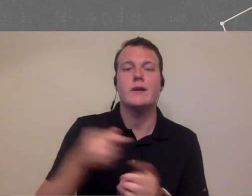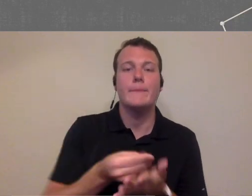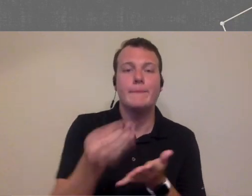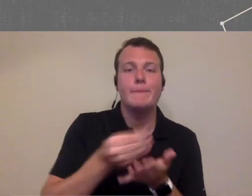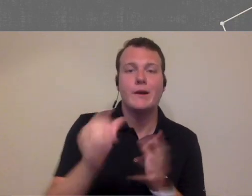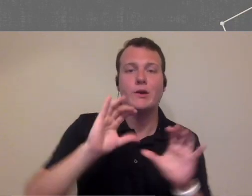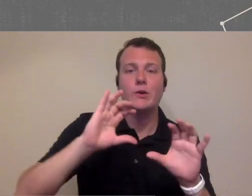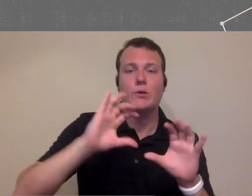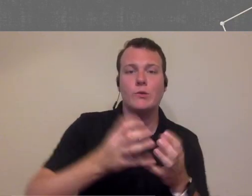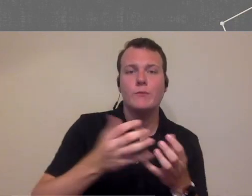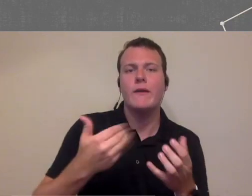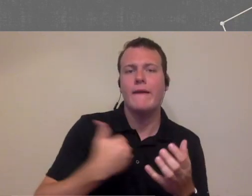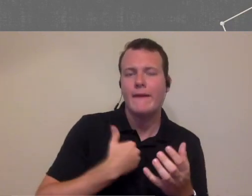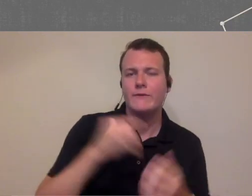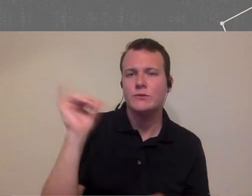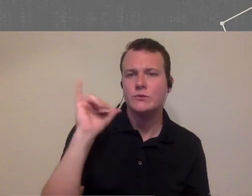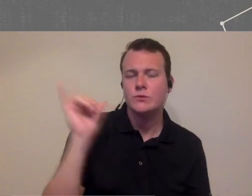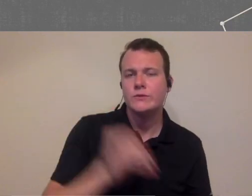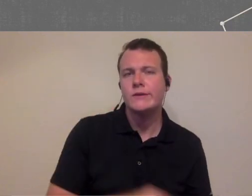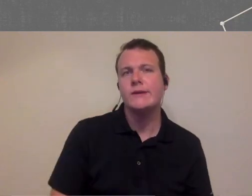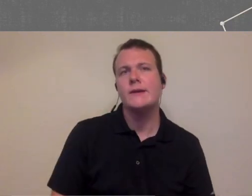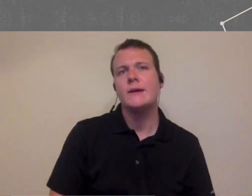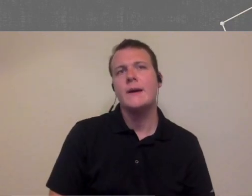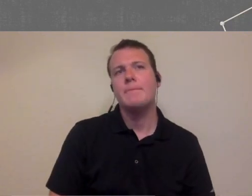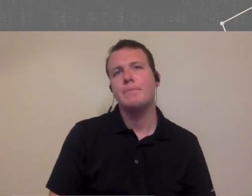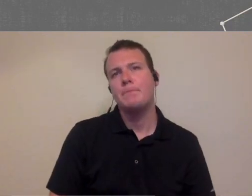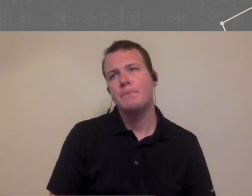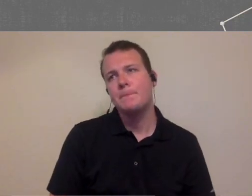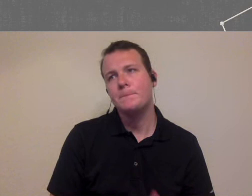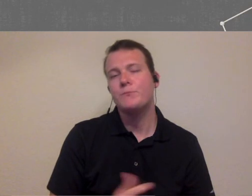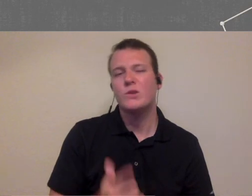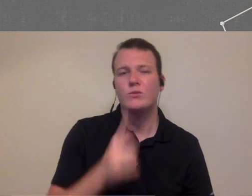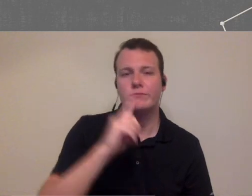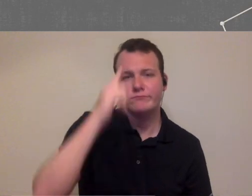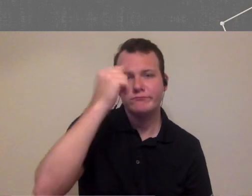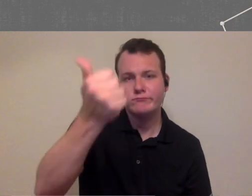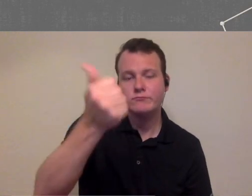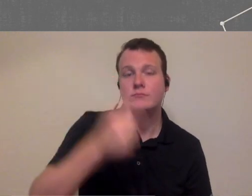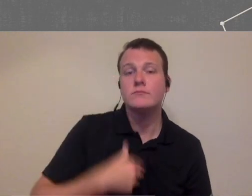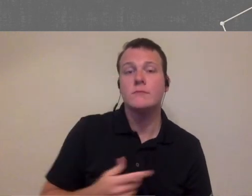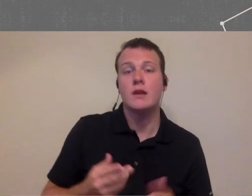modules the buying groups will probably have stuff as well that's up to you some